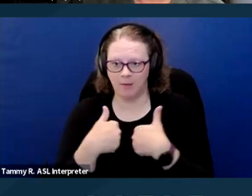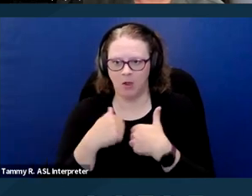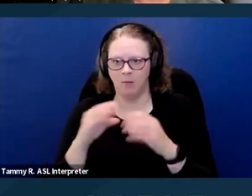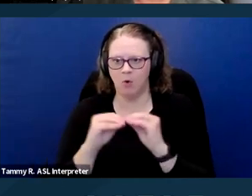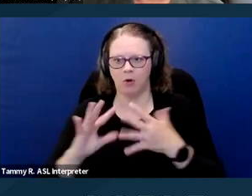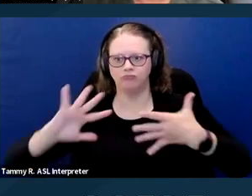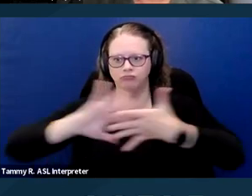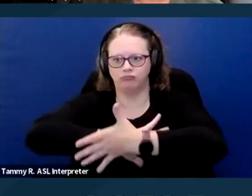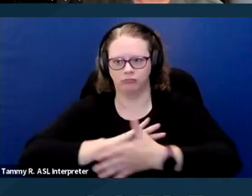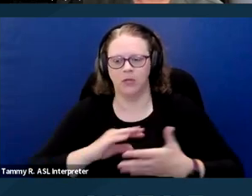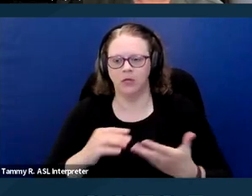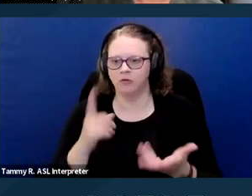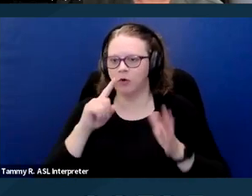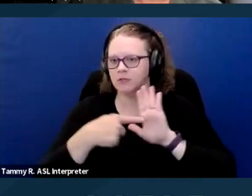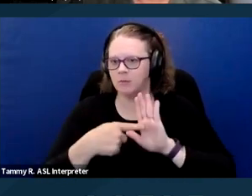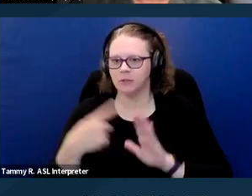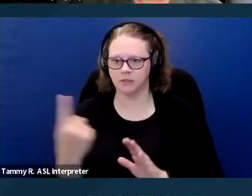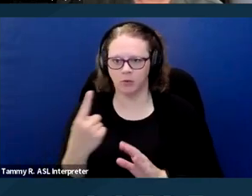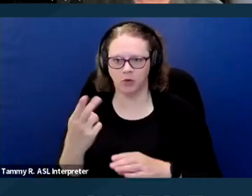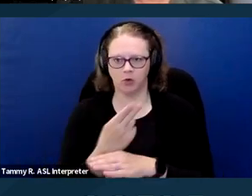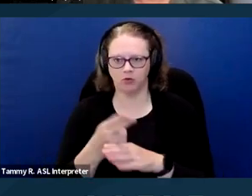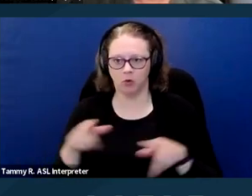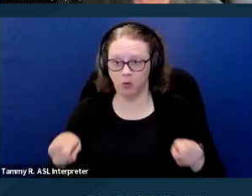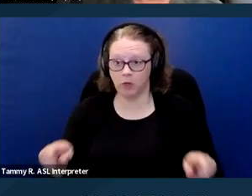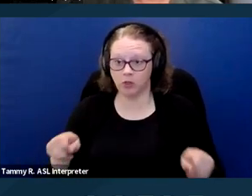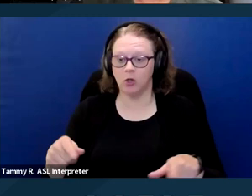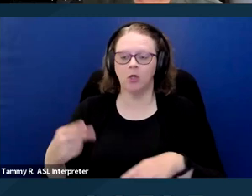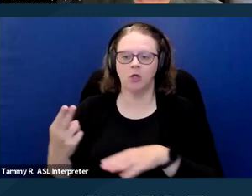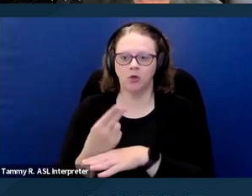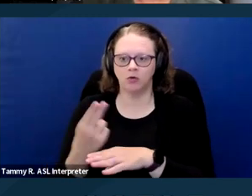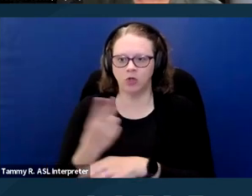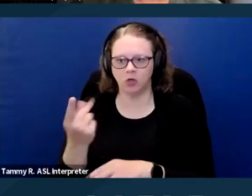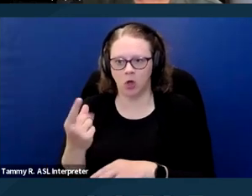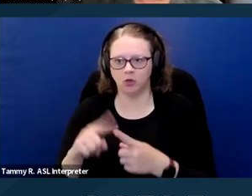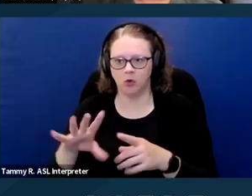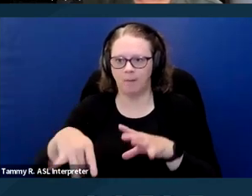So someone who uses a wheelchair who is using a dog to pick up items, that's pretty apparent,